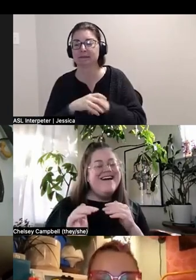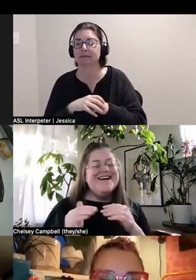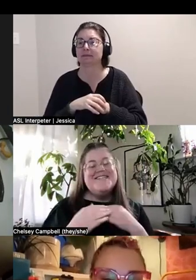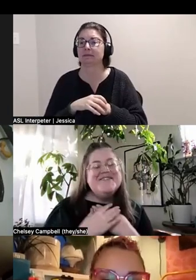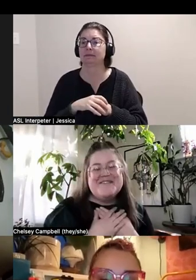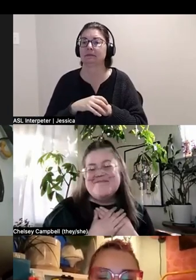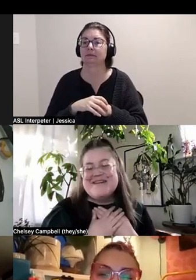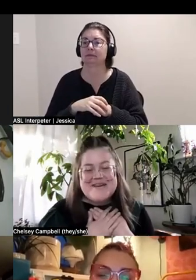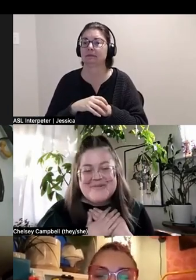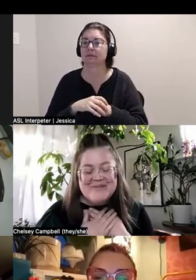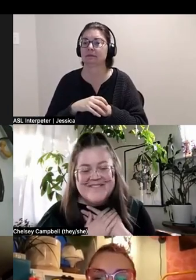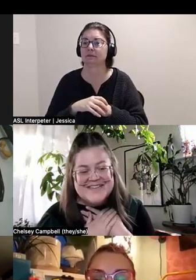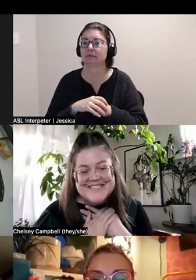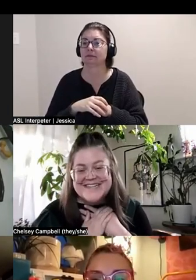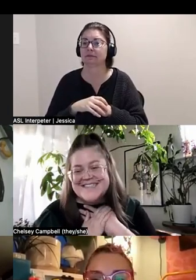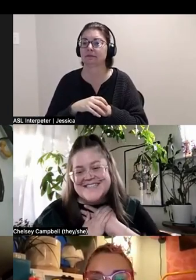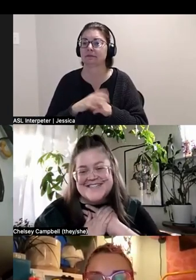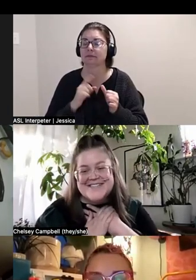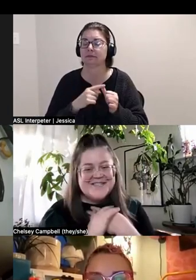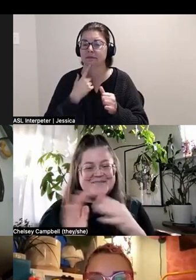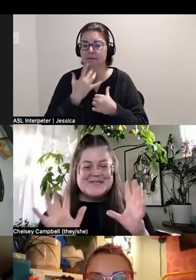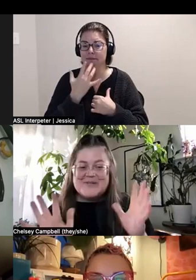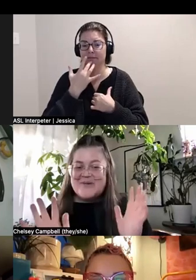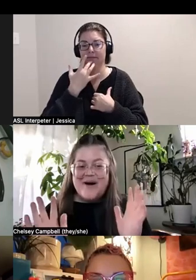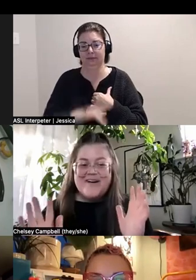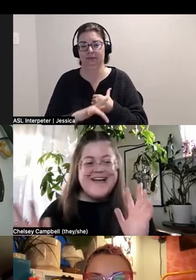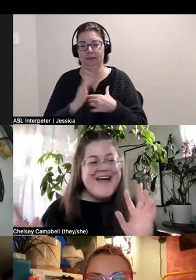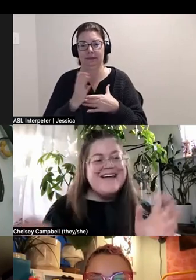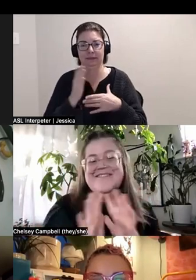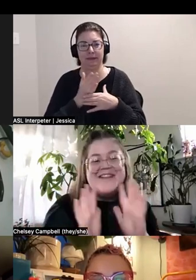I just want to start by saying what a privilege it is to share space with you all